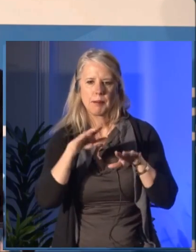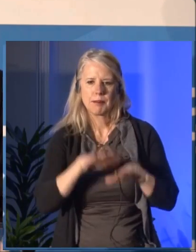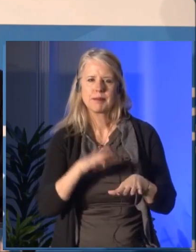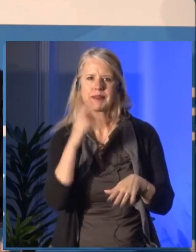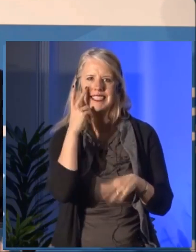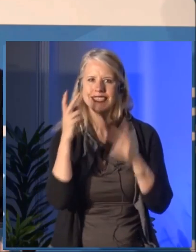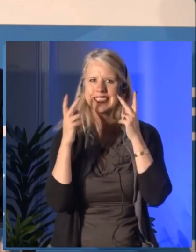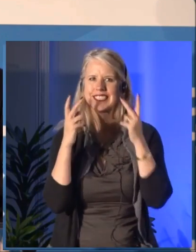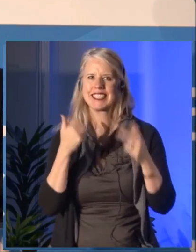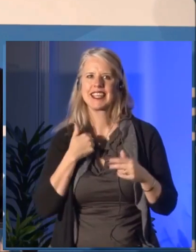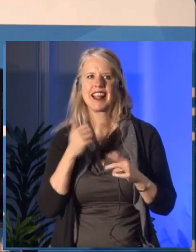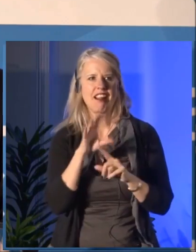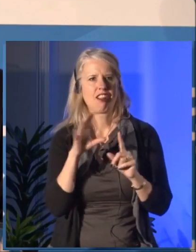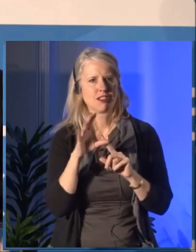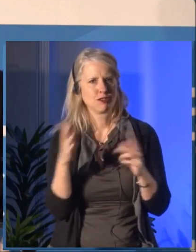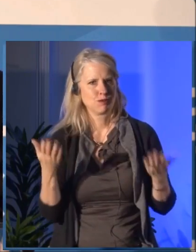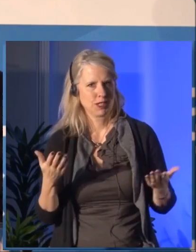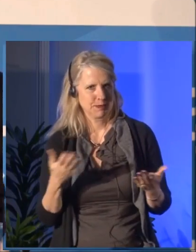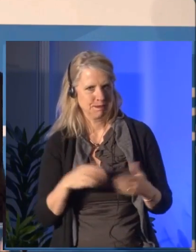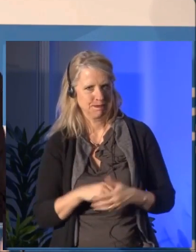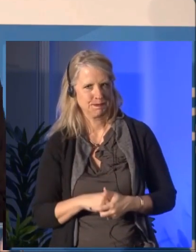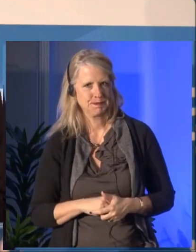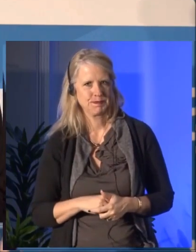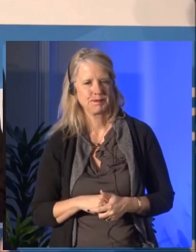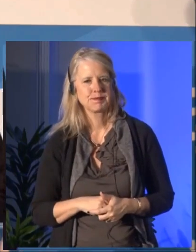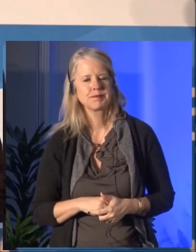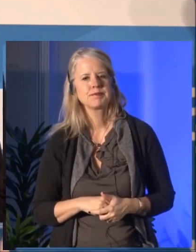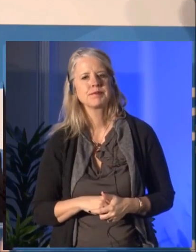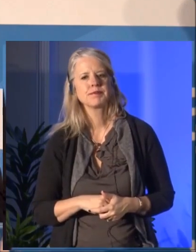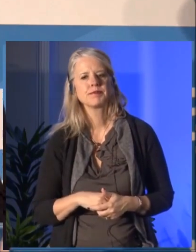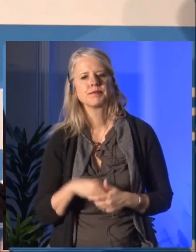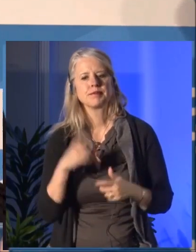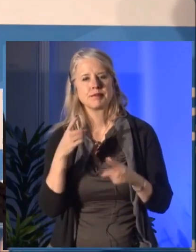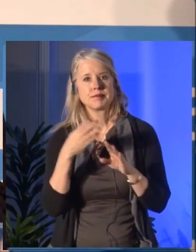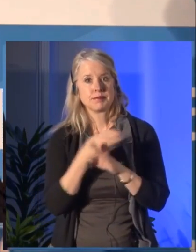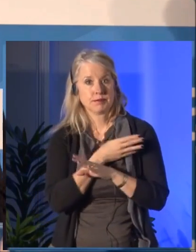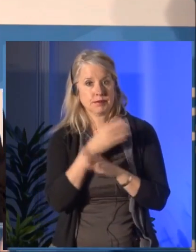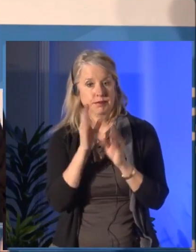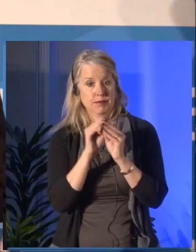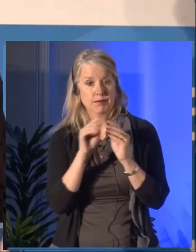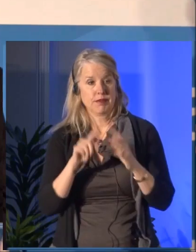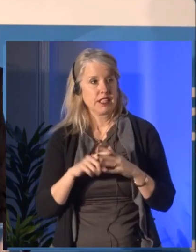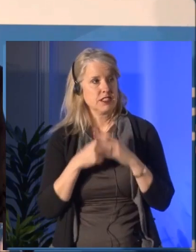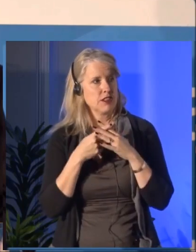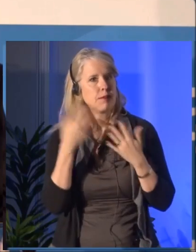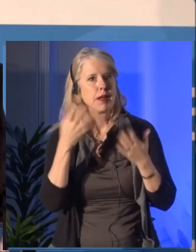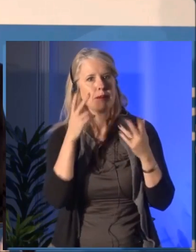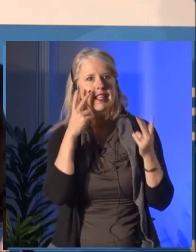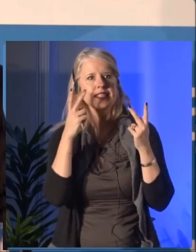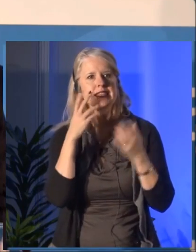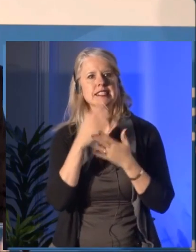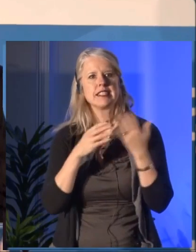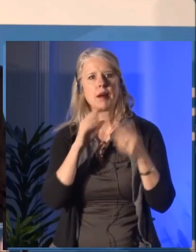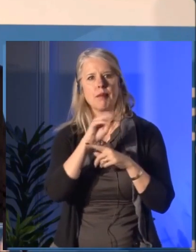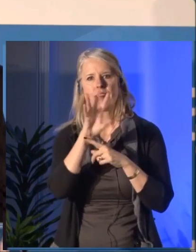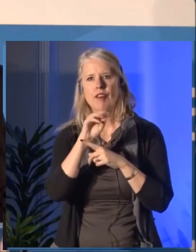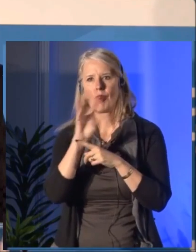and I think my fellow board member Isabelle Hudon for her leadership in spearheading it.